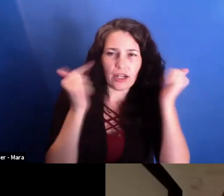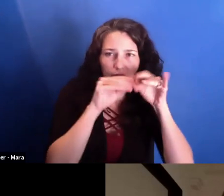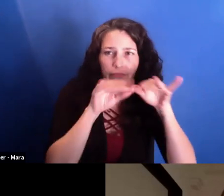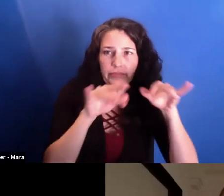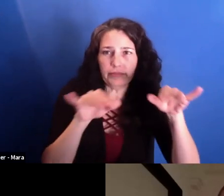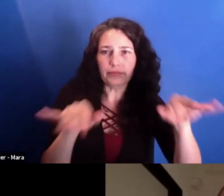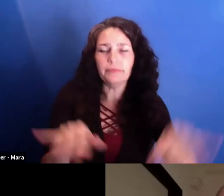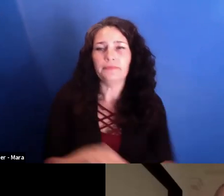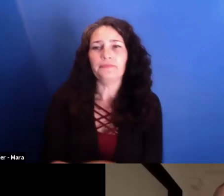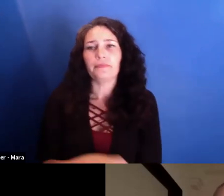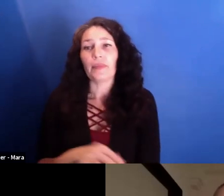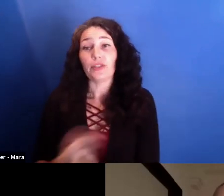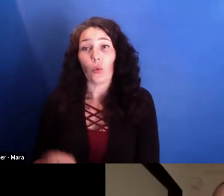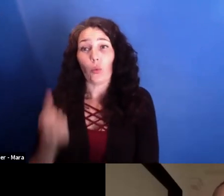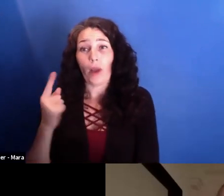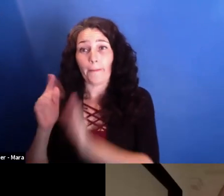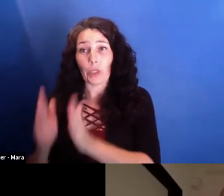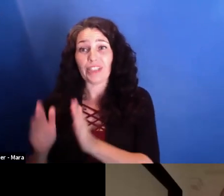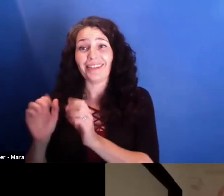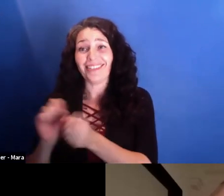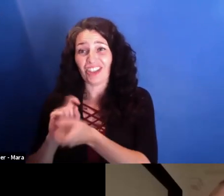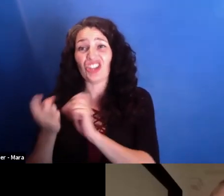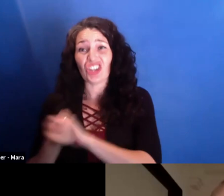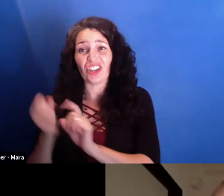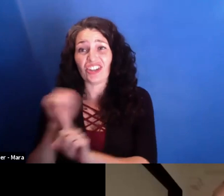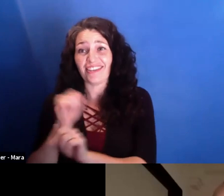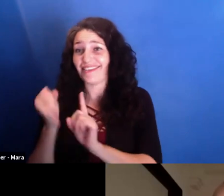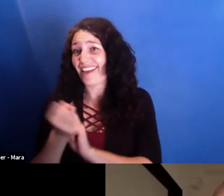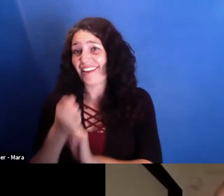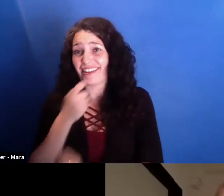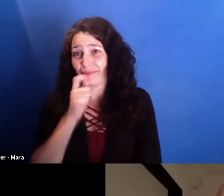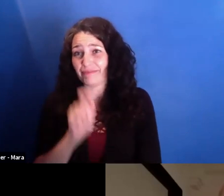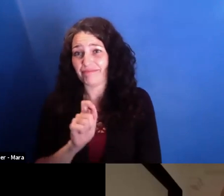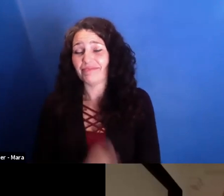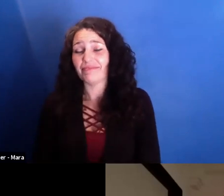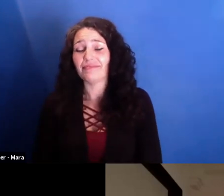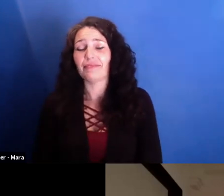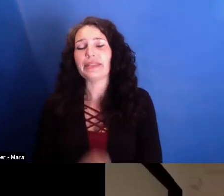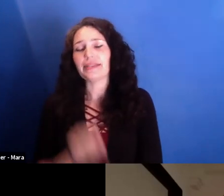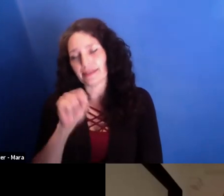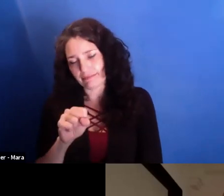So one person can change societies. But for sure, we need journalists.